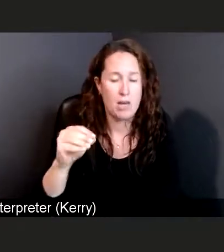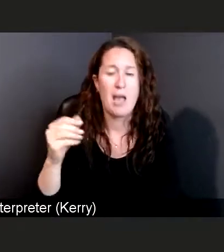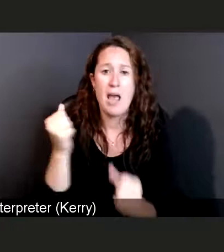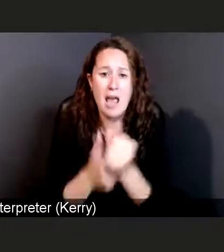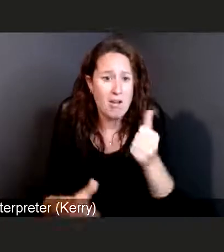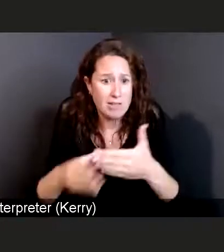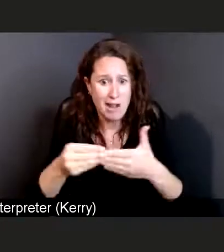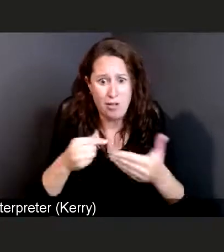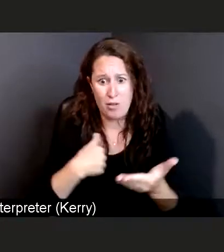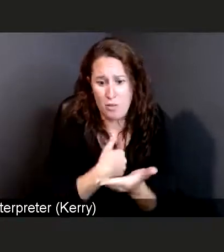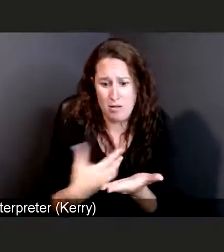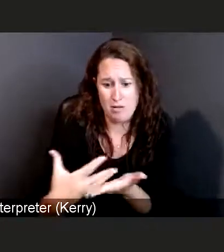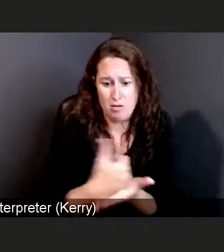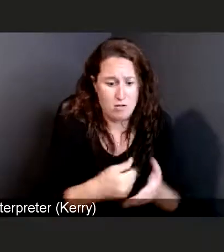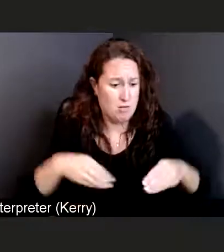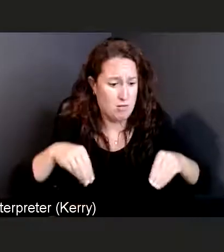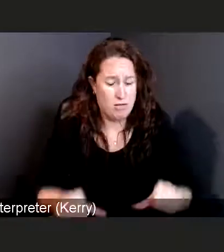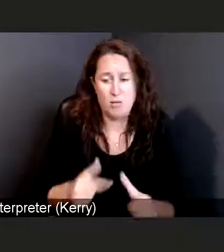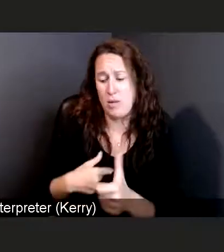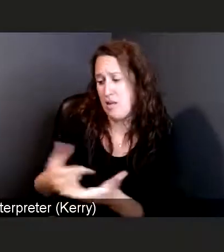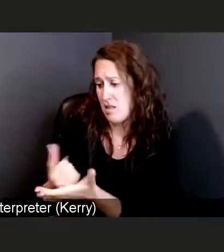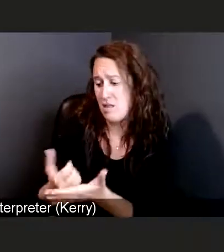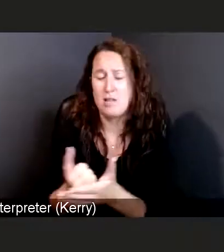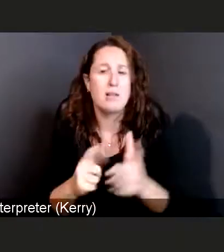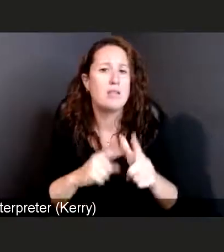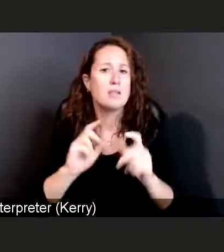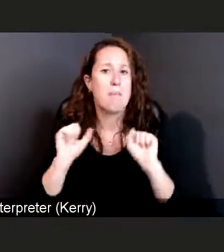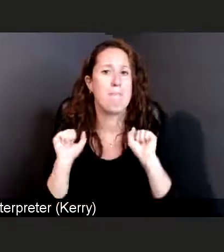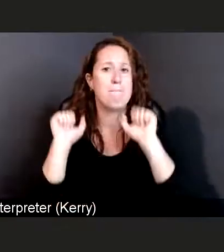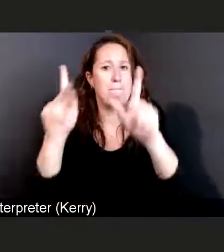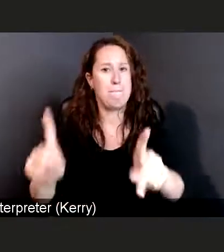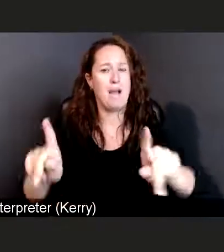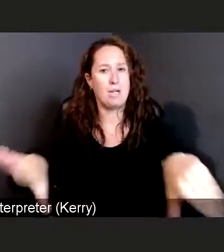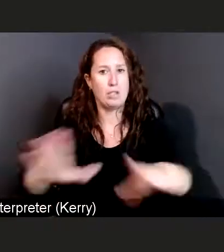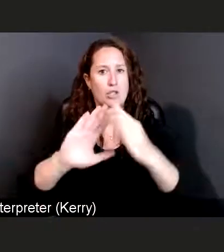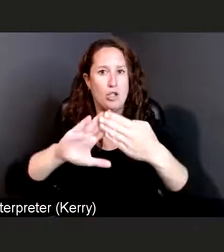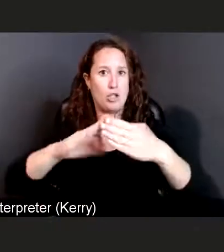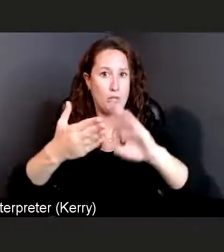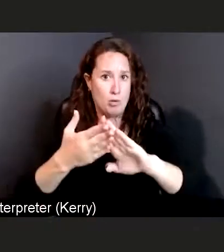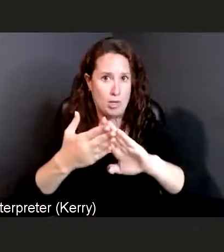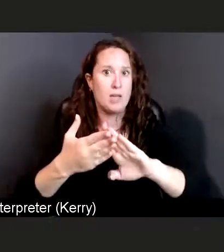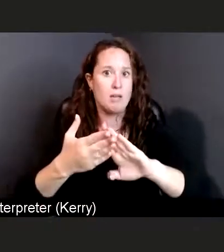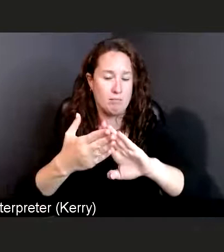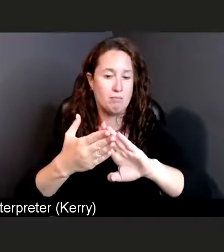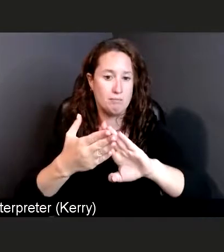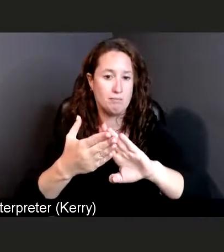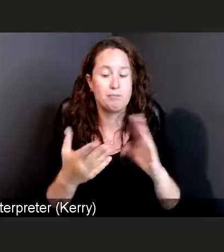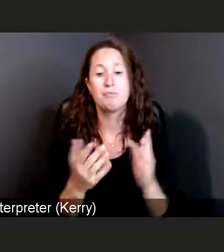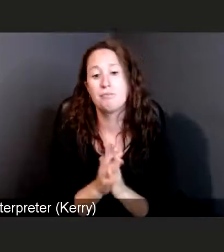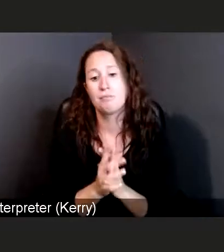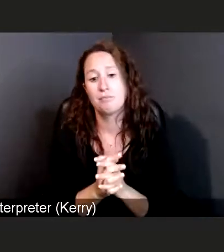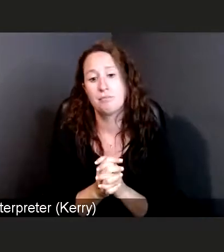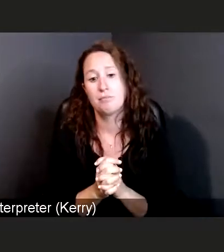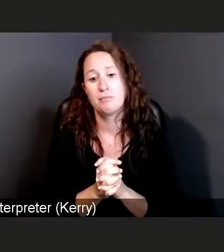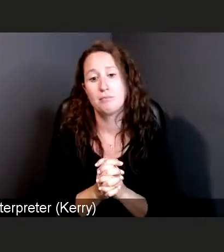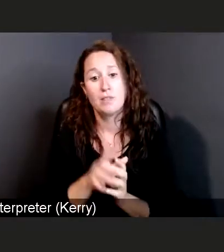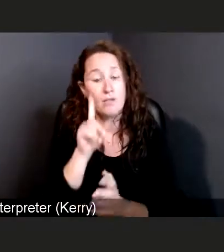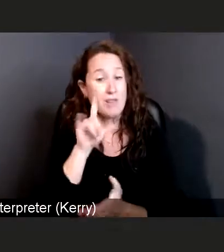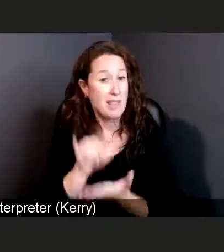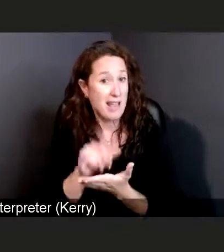goes back to serving this community, that's my commitment. And so on that note, I think it's time for us to go. Once again,